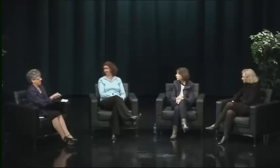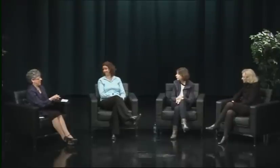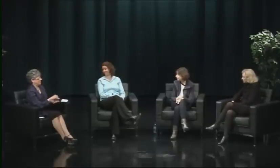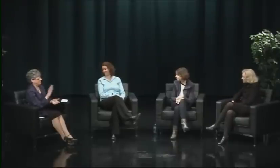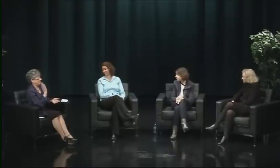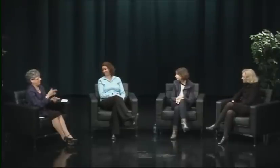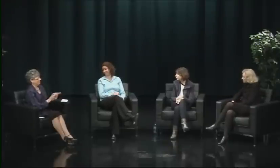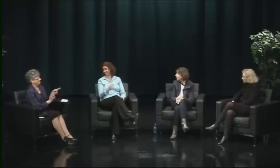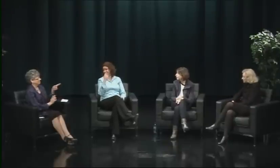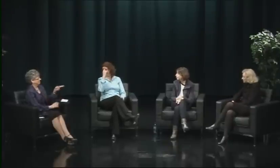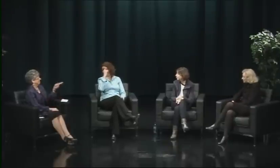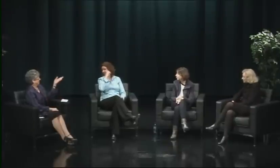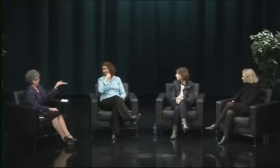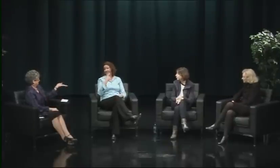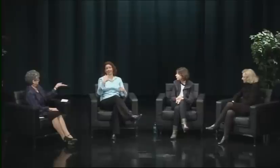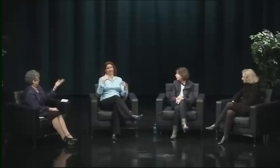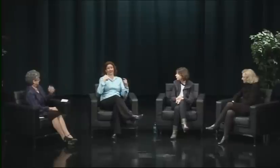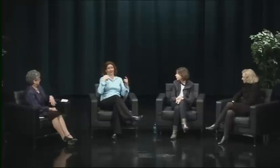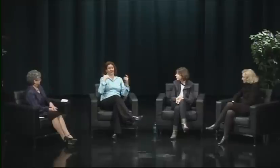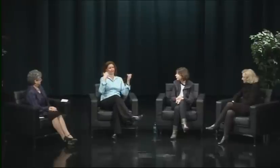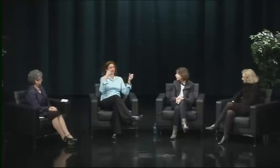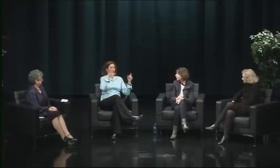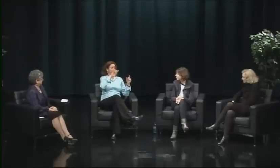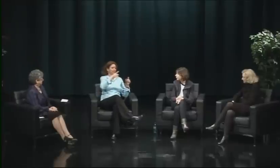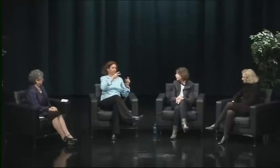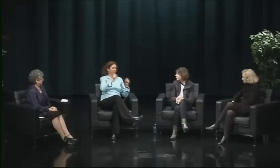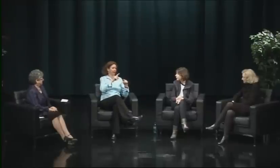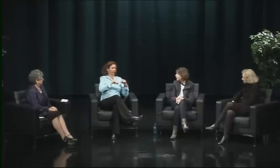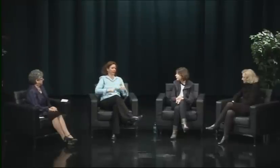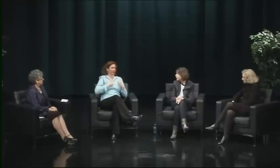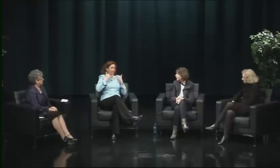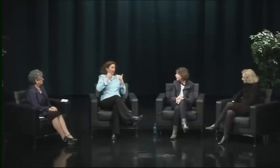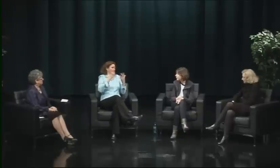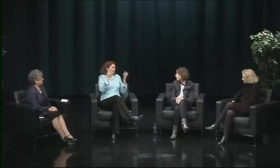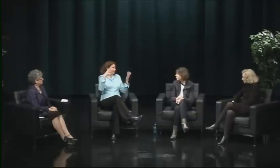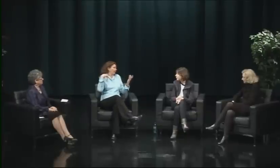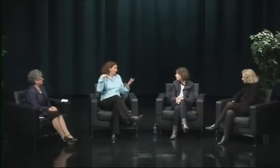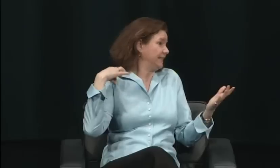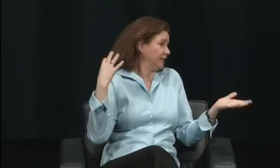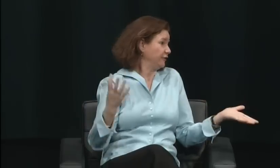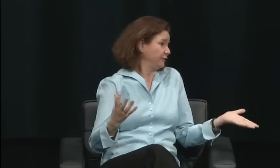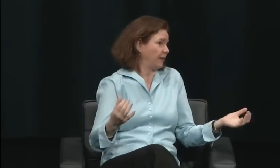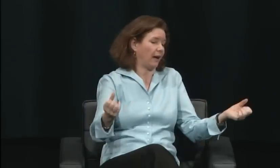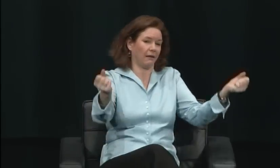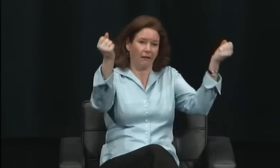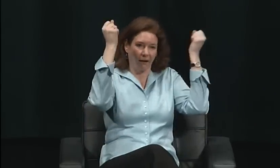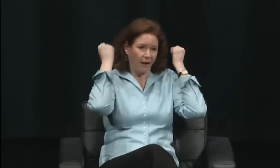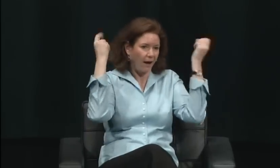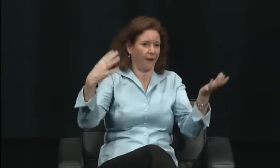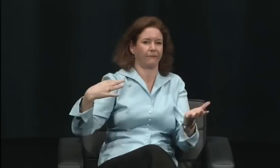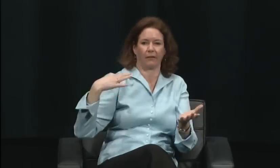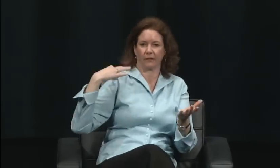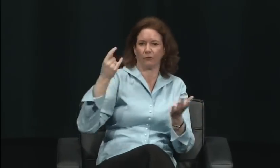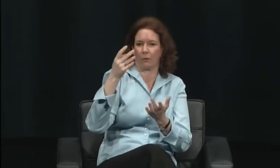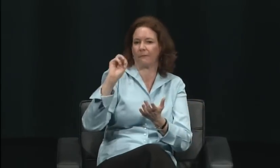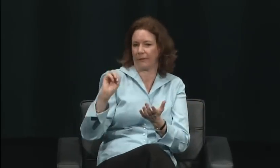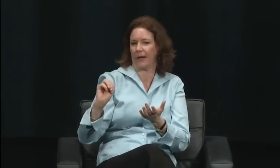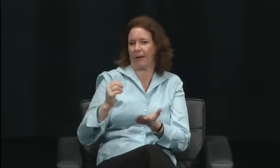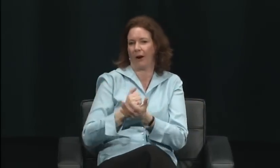No, I flew to New York. I think what you're thinking of was "The Today Show."